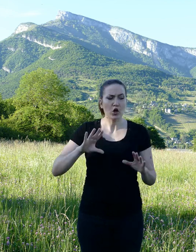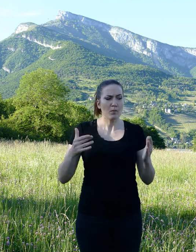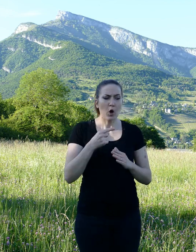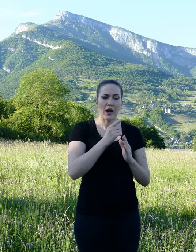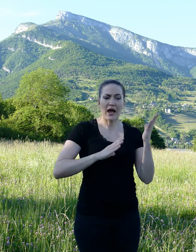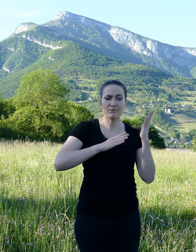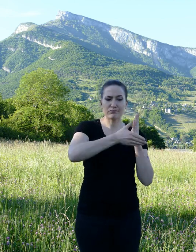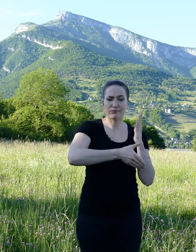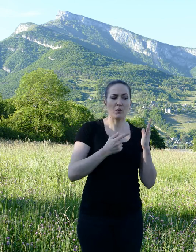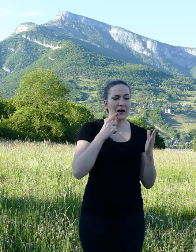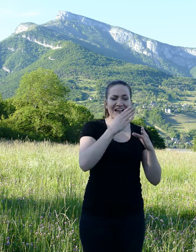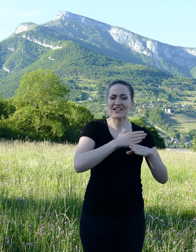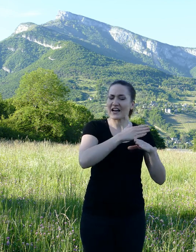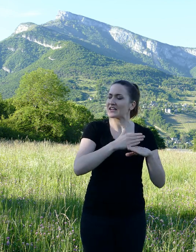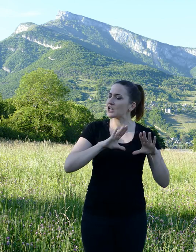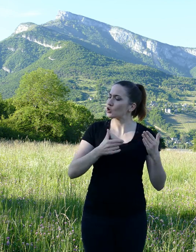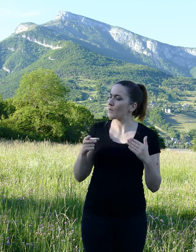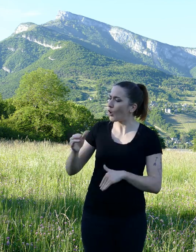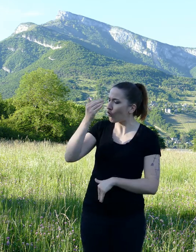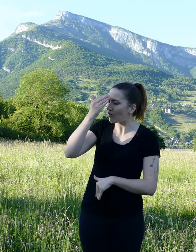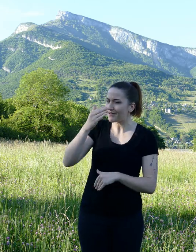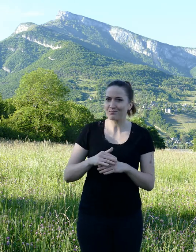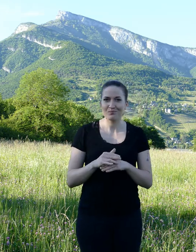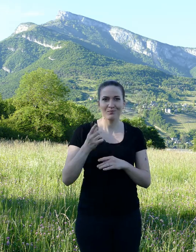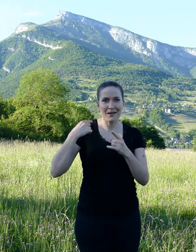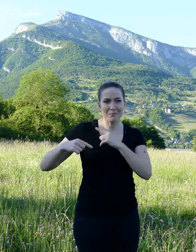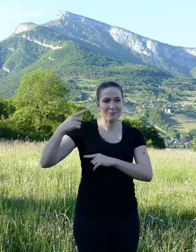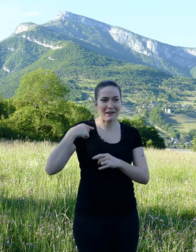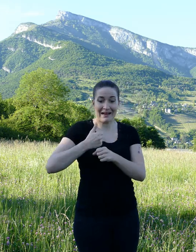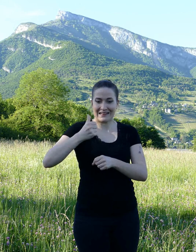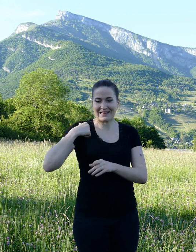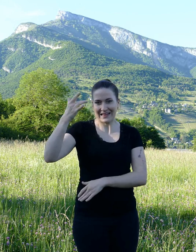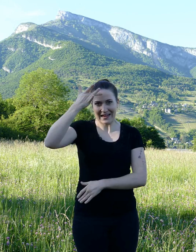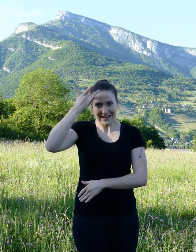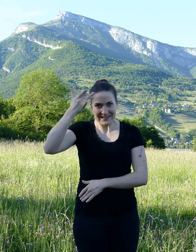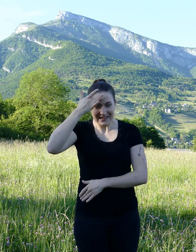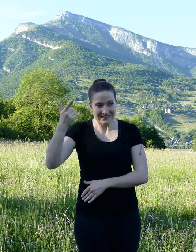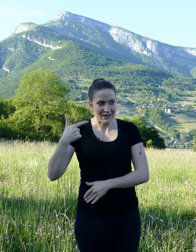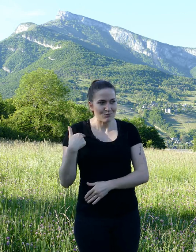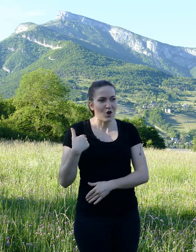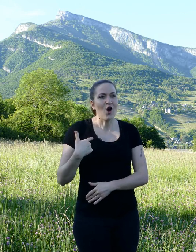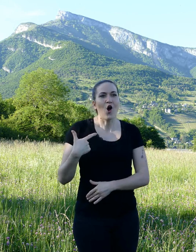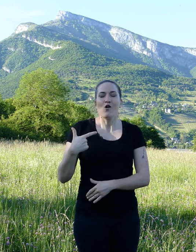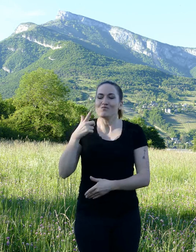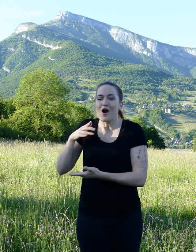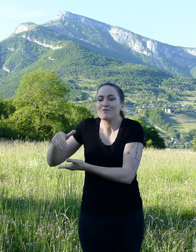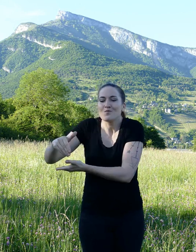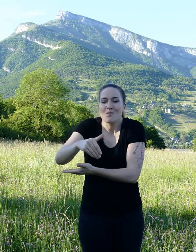The gerbil answered:" Last summer, I was picking up nuts in the forest to stack for the winter time, and I saw this squirrel